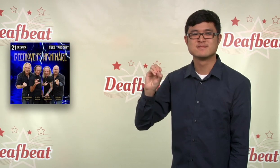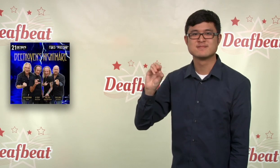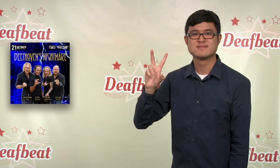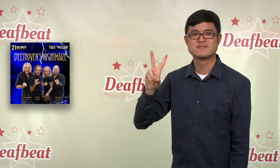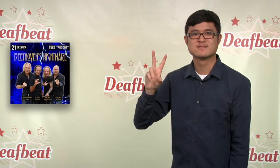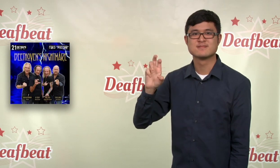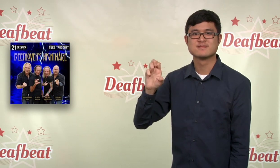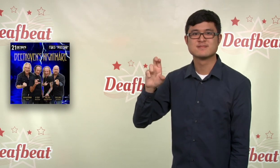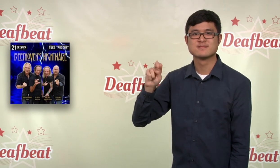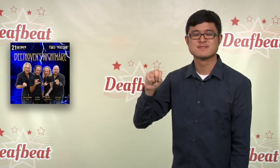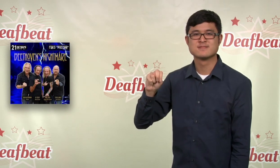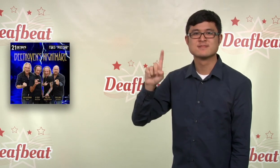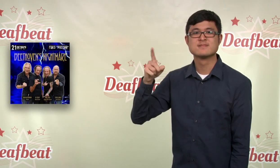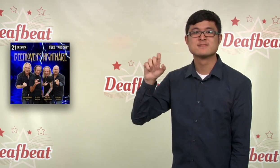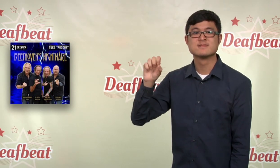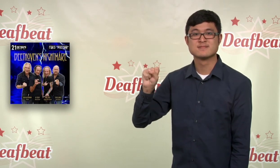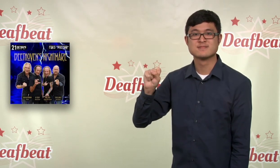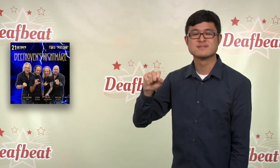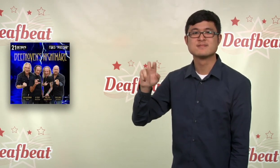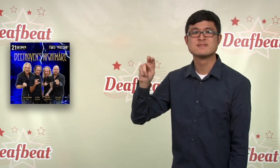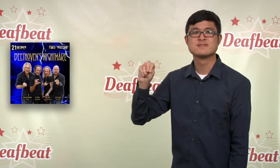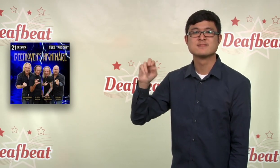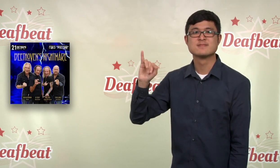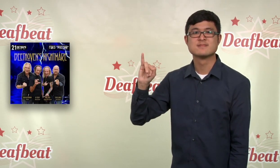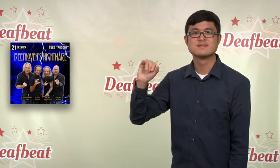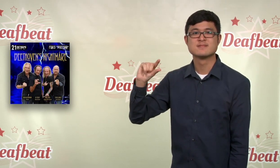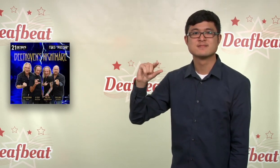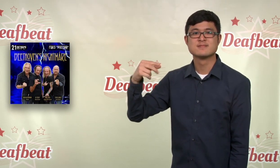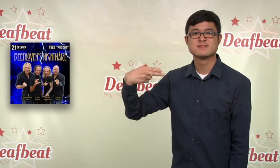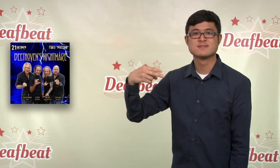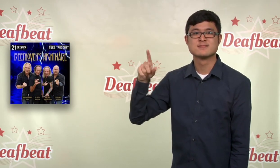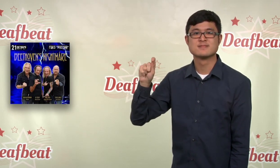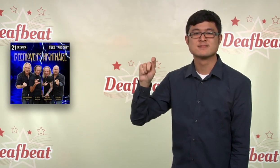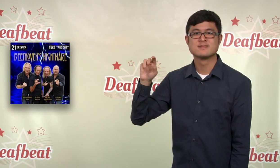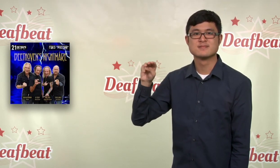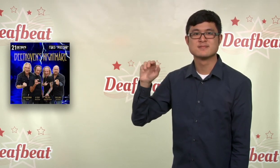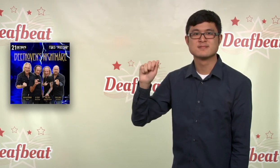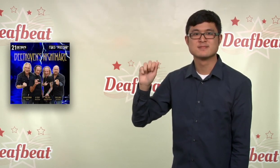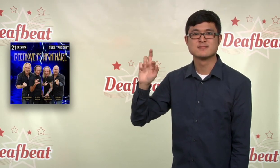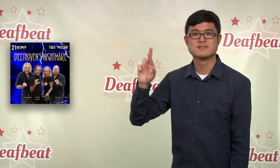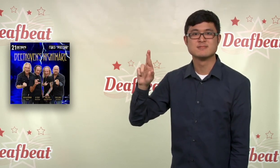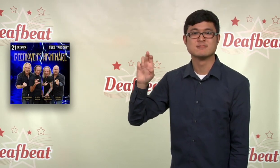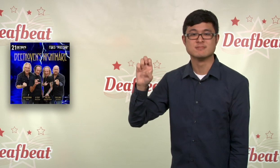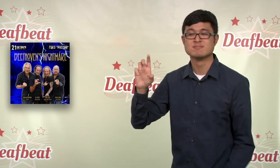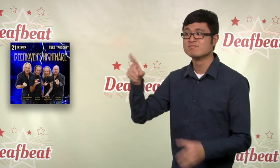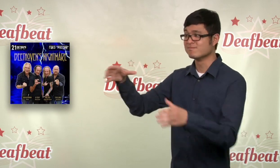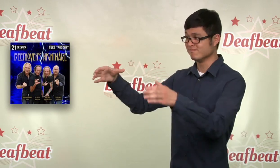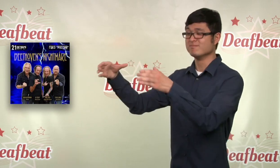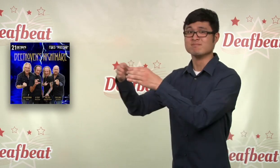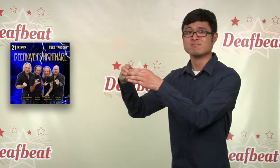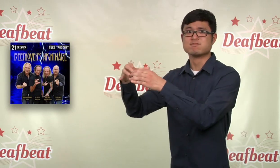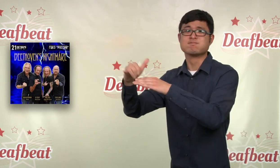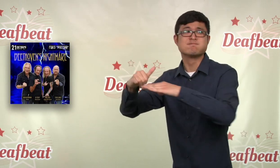to Russia. The group were inspired by a